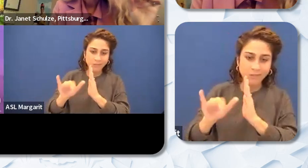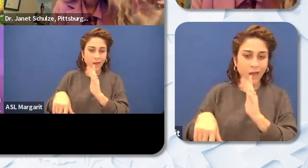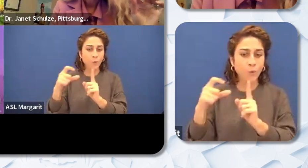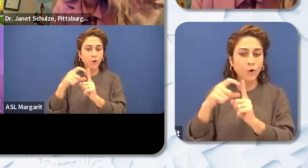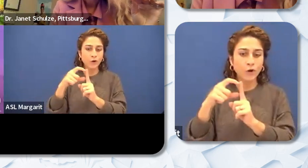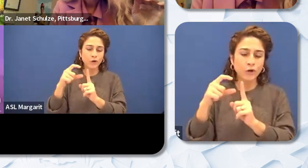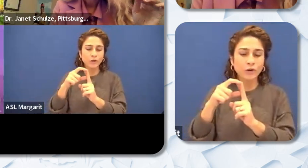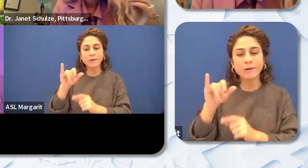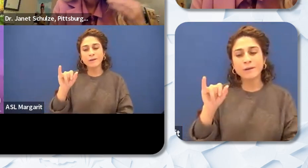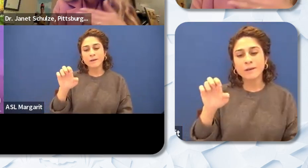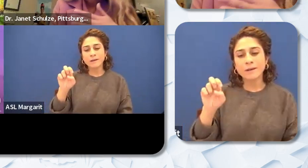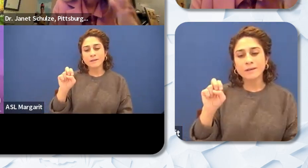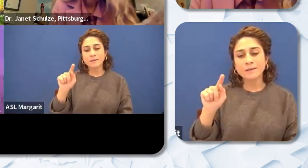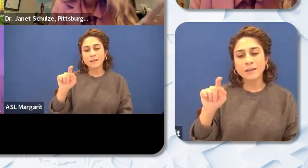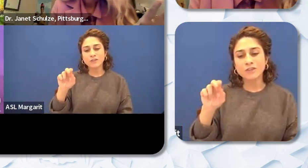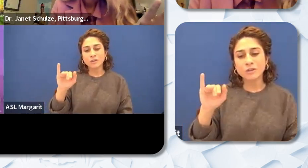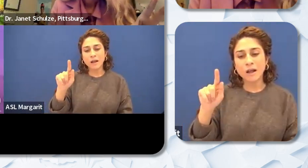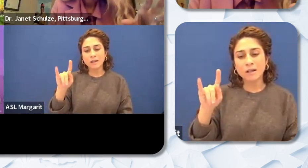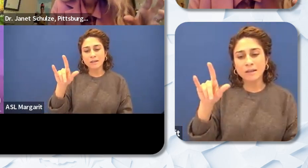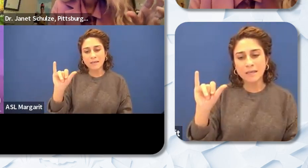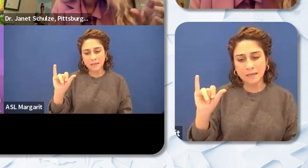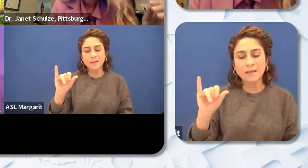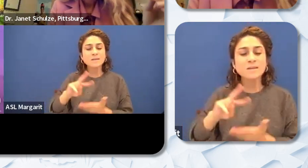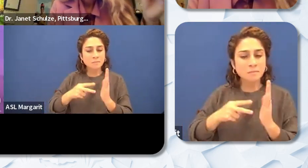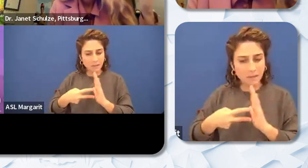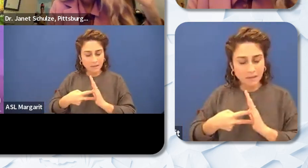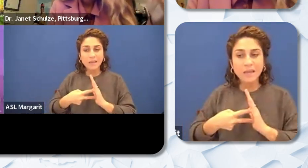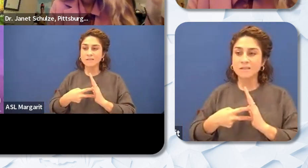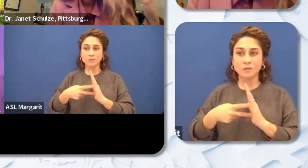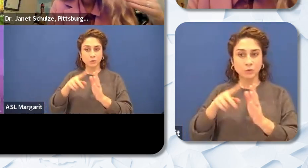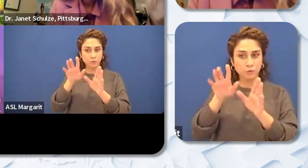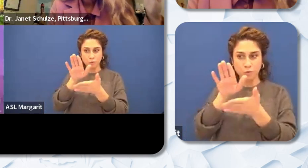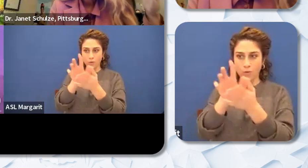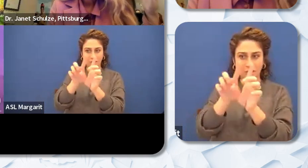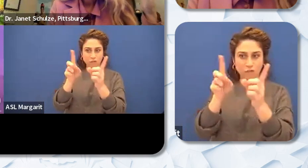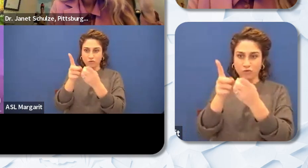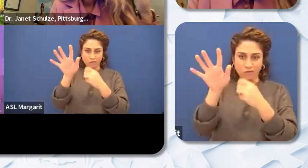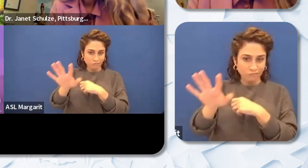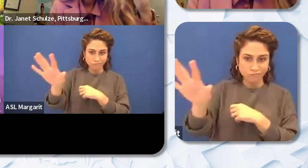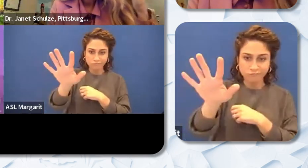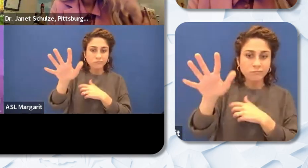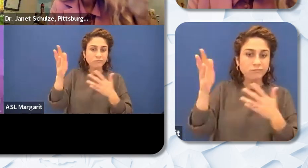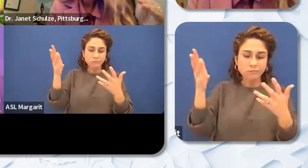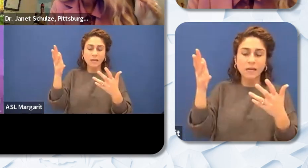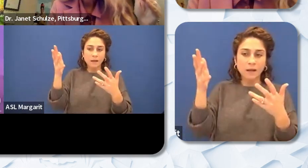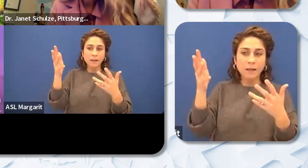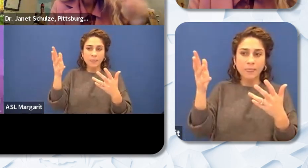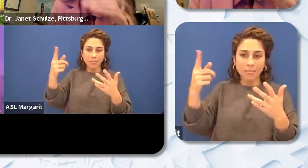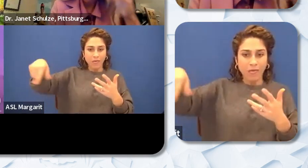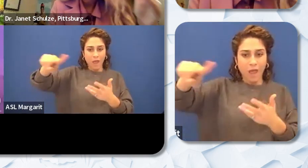making sure that across the system in a school district those that it's talked about that it's